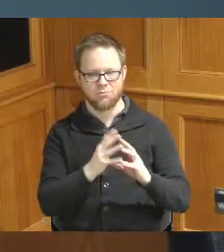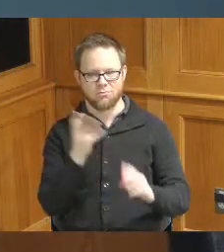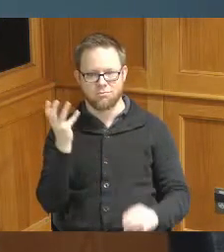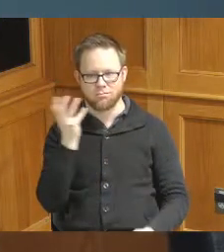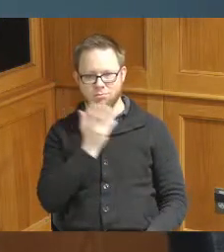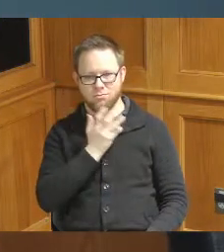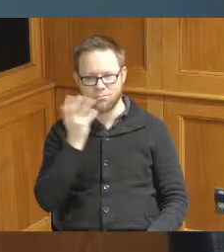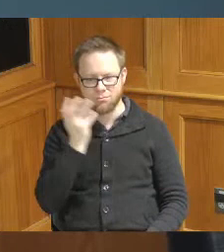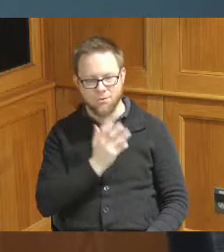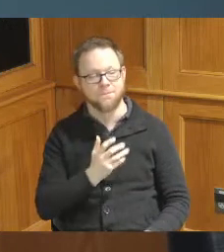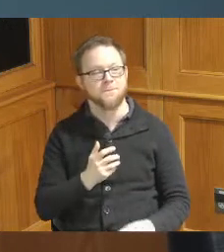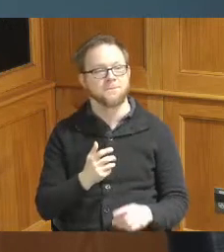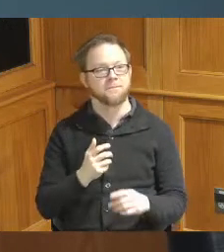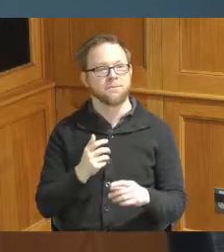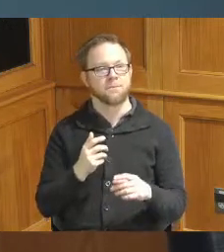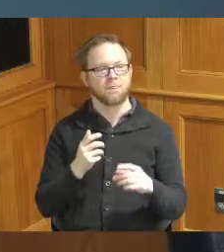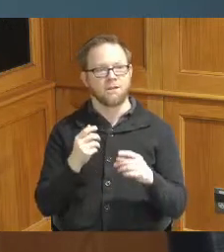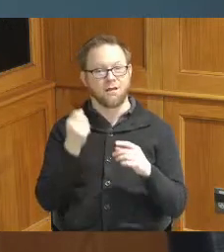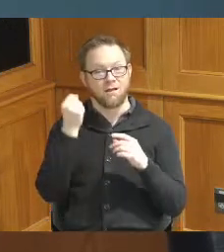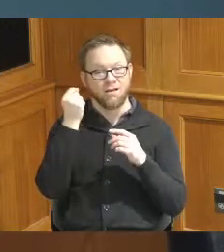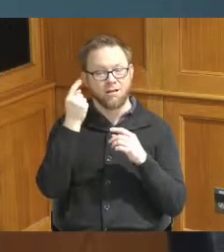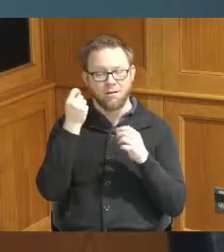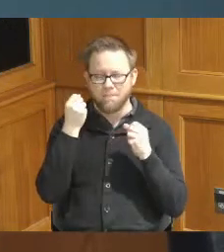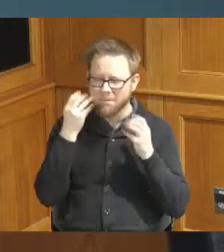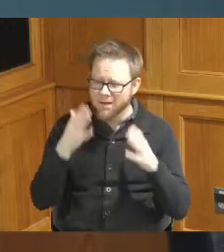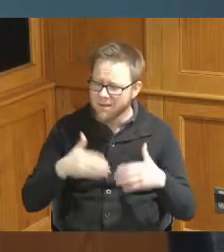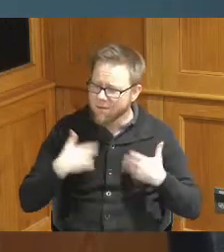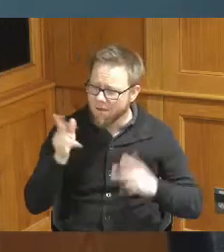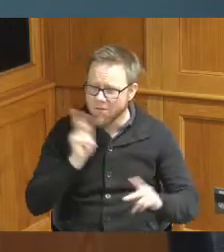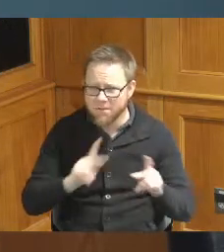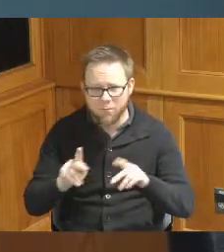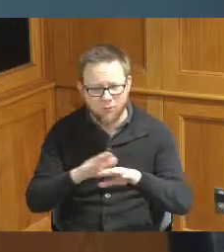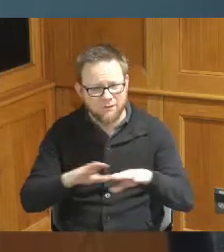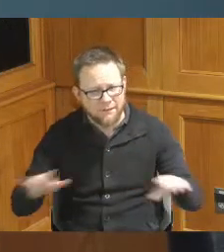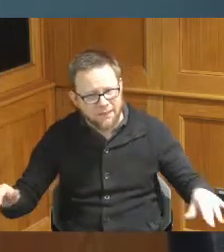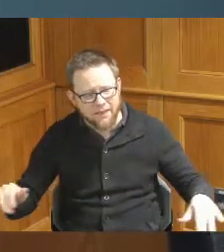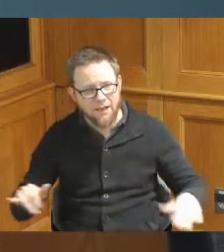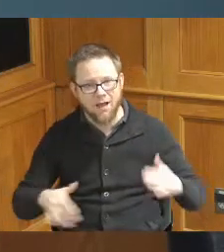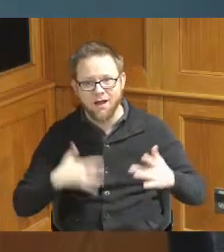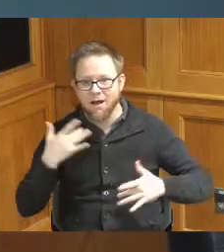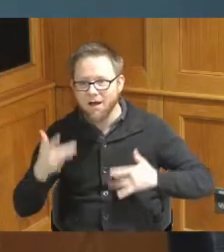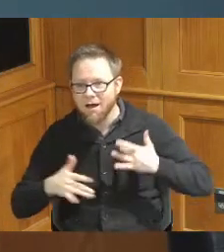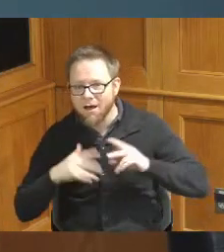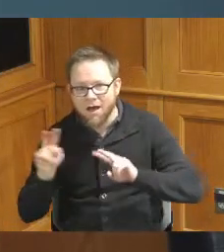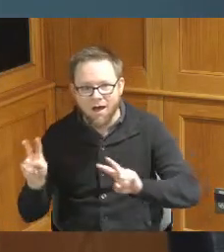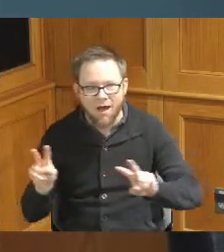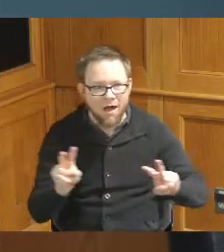also the most was that there were so many young people kids who were in the building and be able